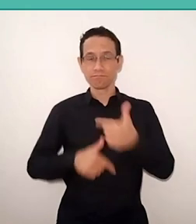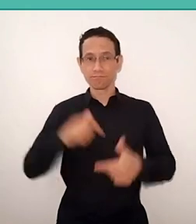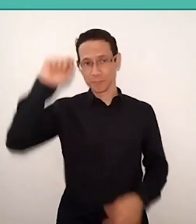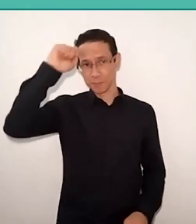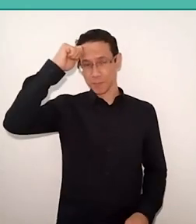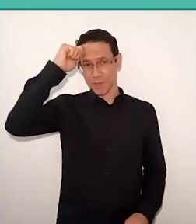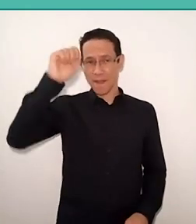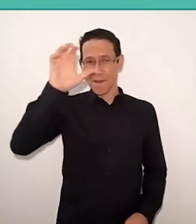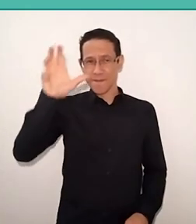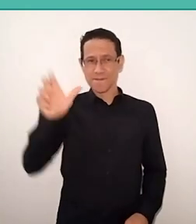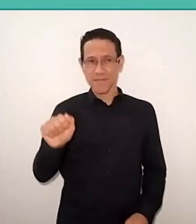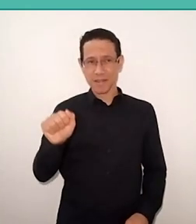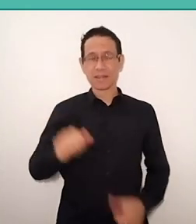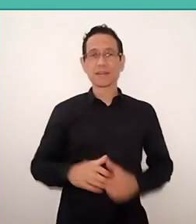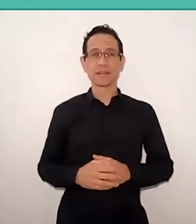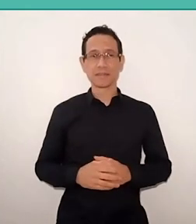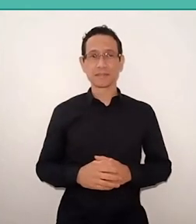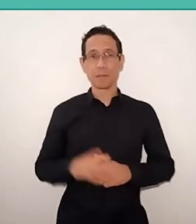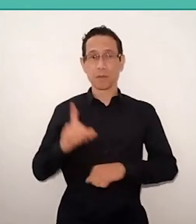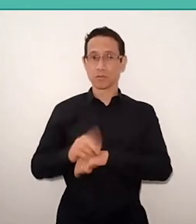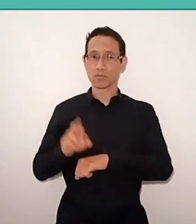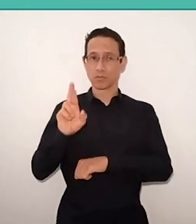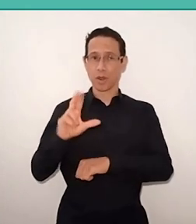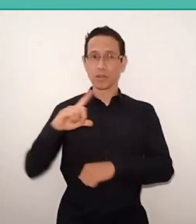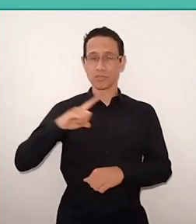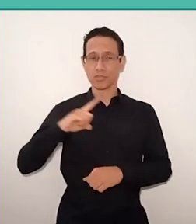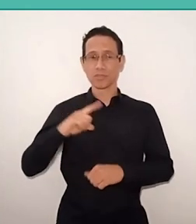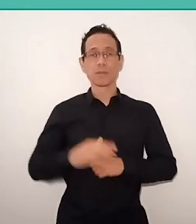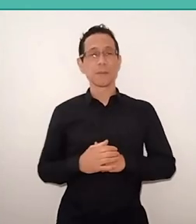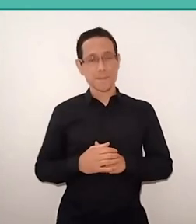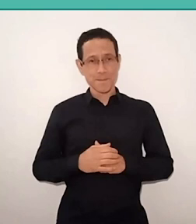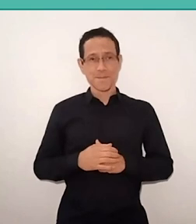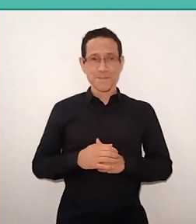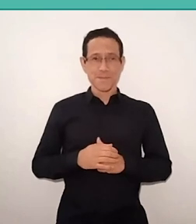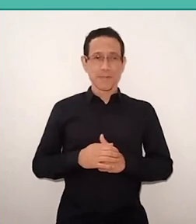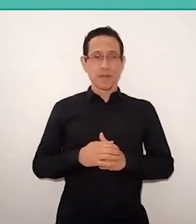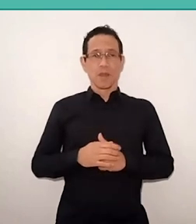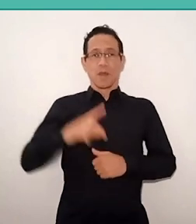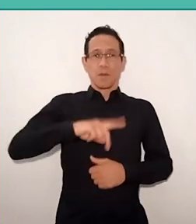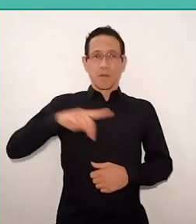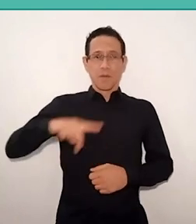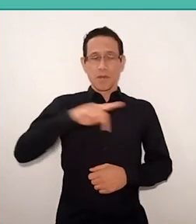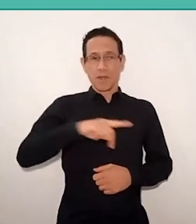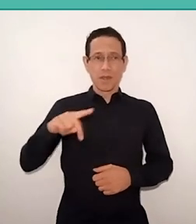and actually in my doctorate… my doctoral committee, Professor Pierre Furter, in Geneva,